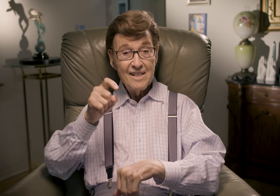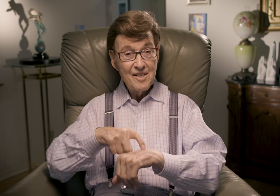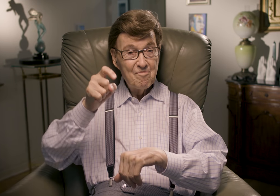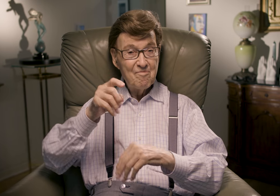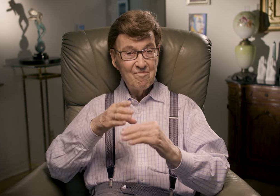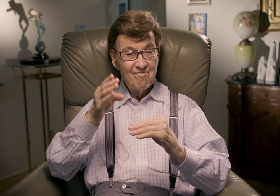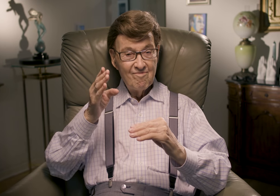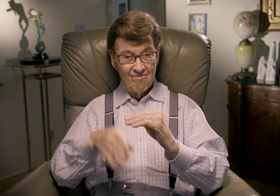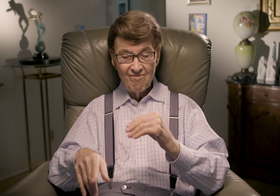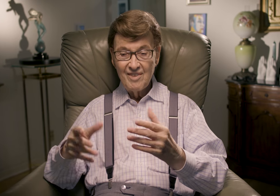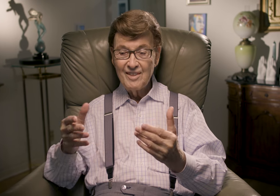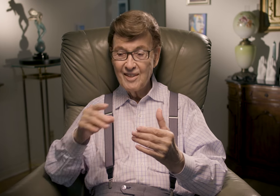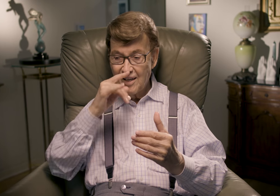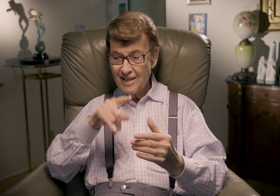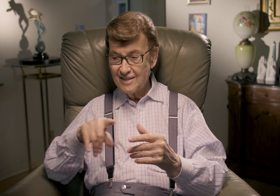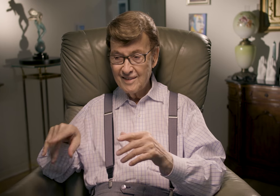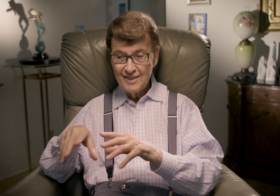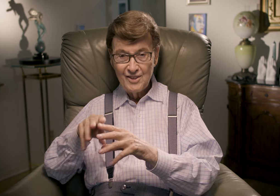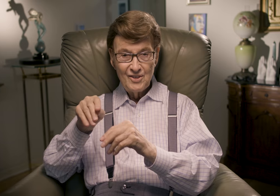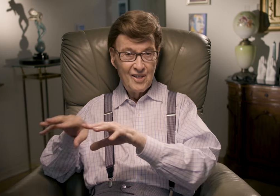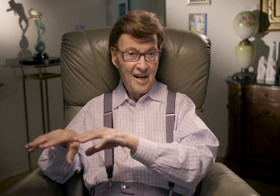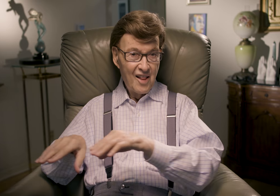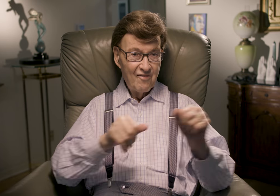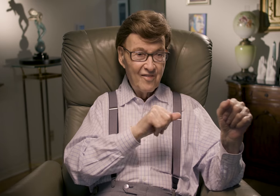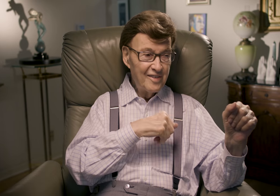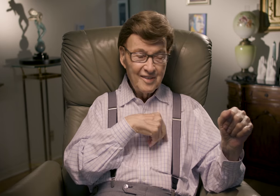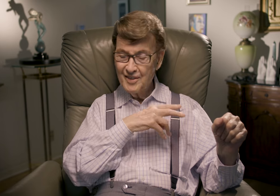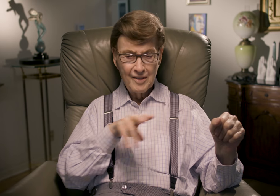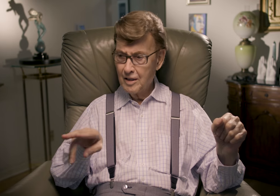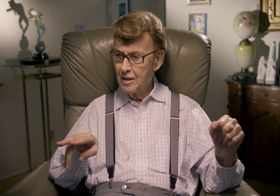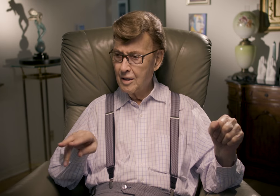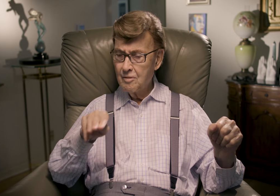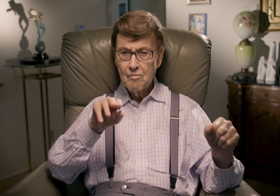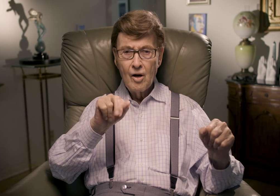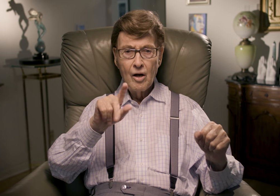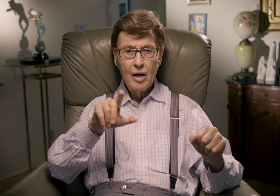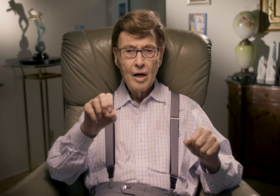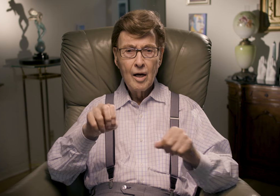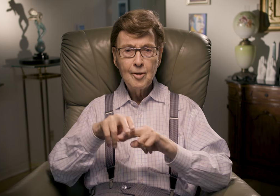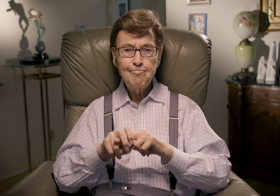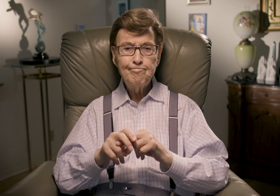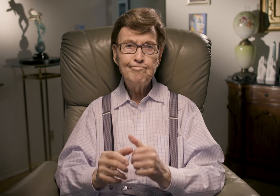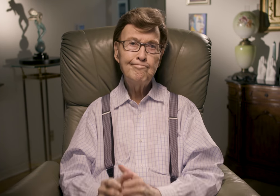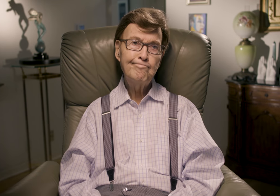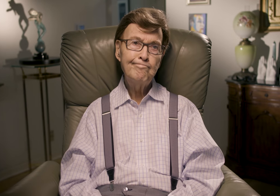When it was finished, all the had kids left, and I was surprised to see Marlee sitting patiently.